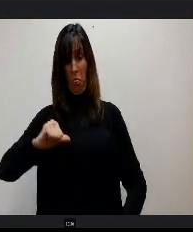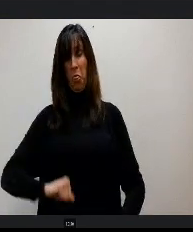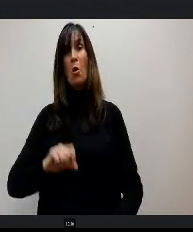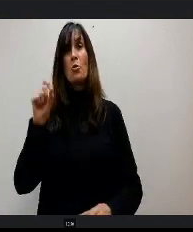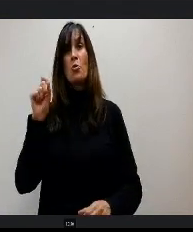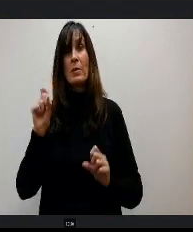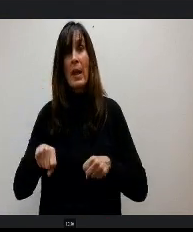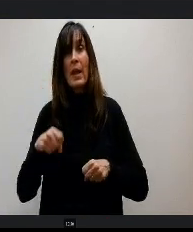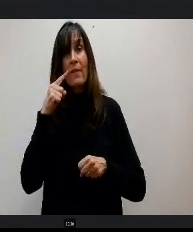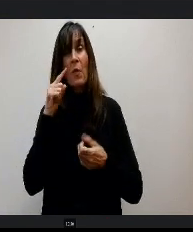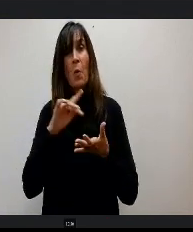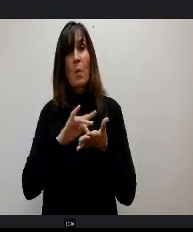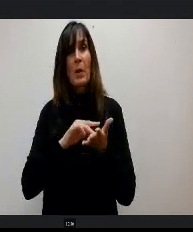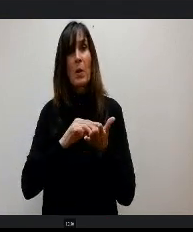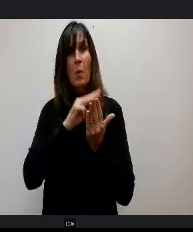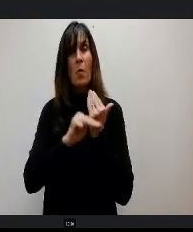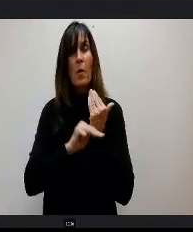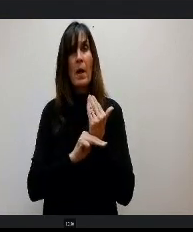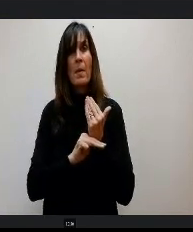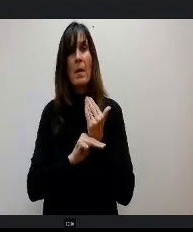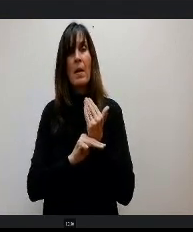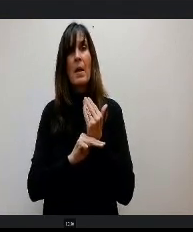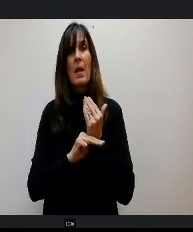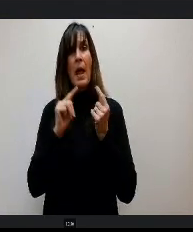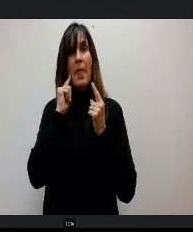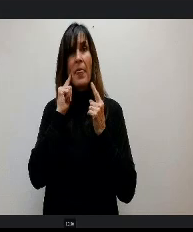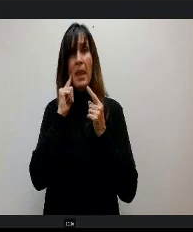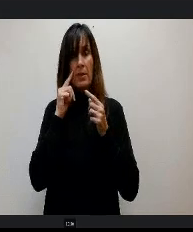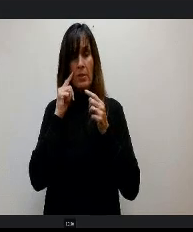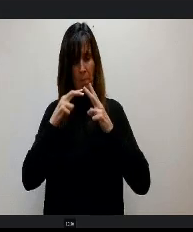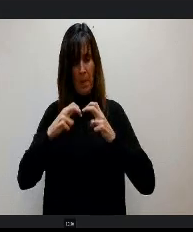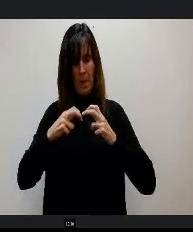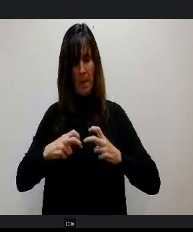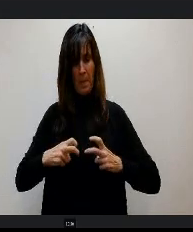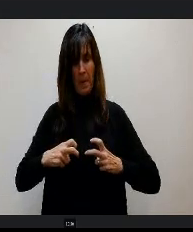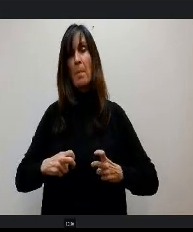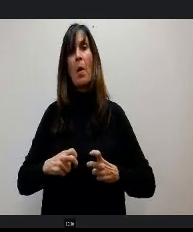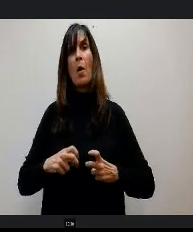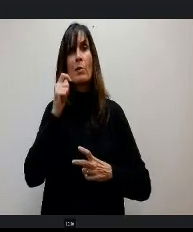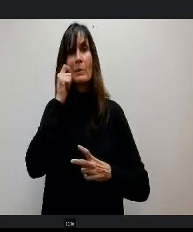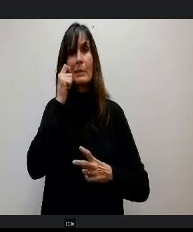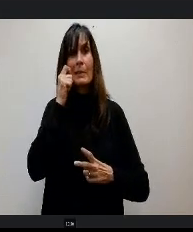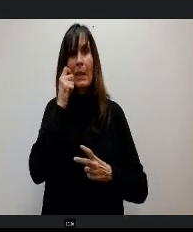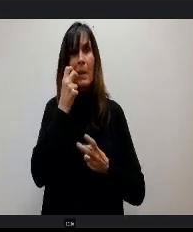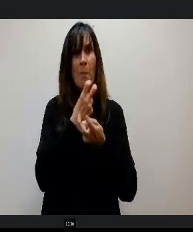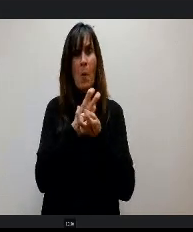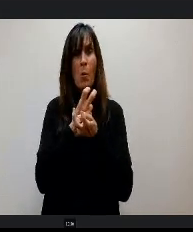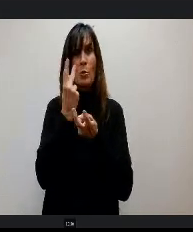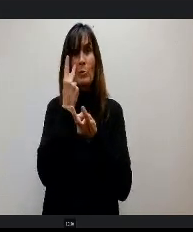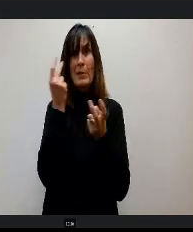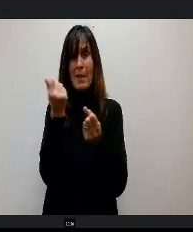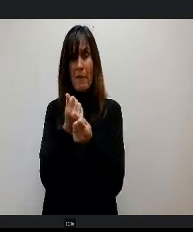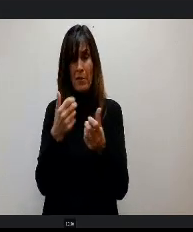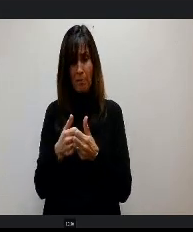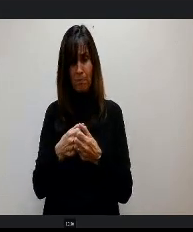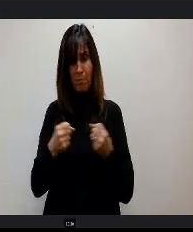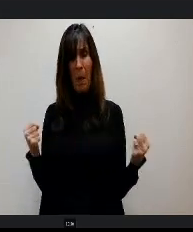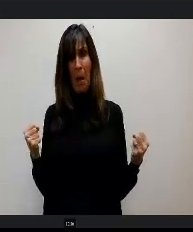to like blow up all the way down to like the nervous system, the bones, the skin, like you can see just about everything within the body in